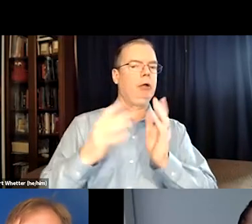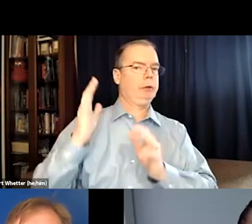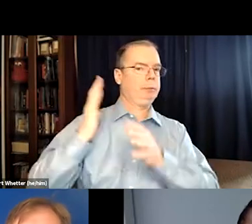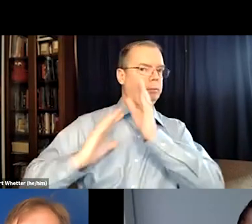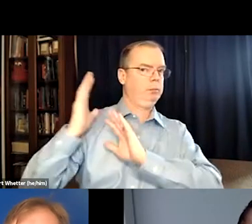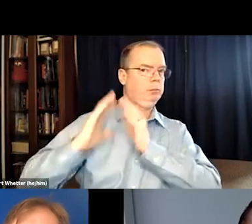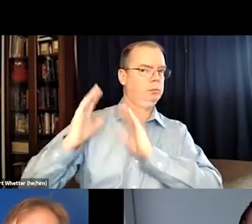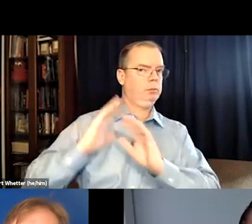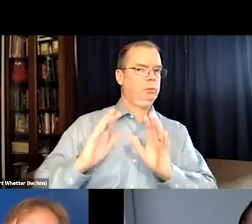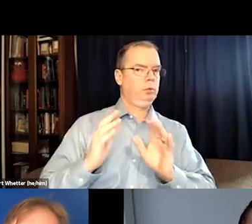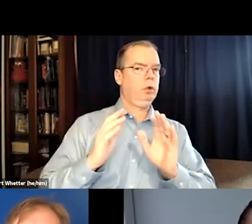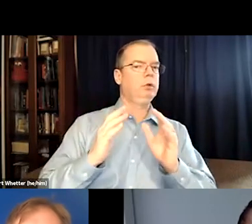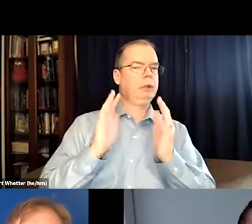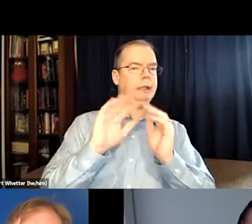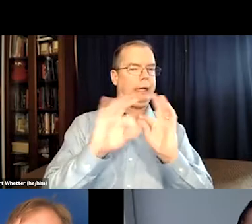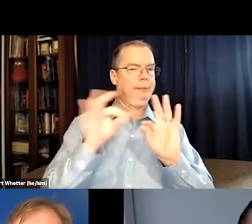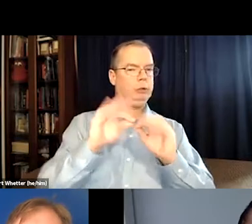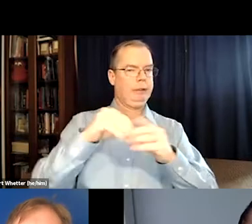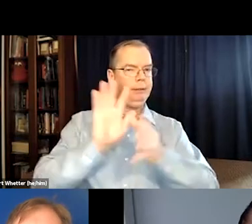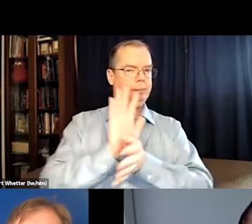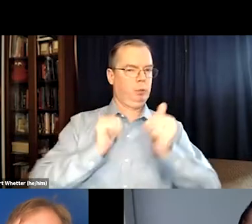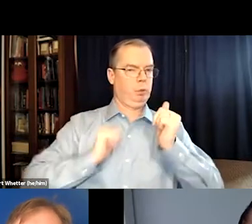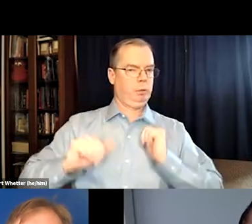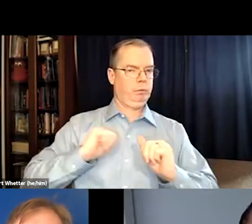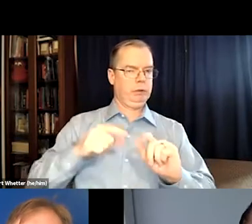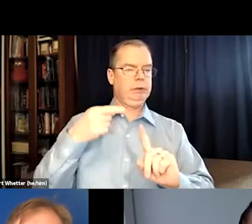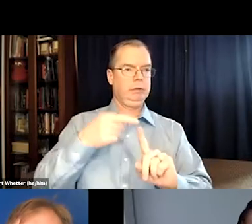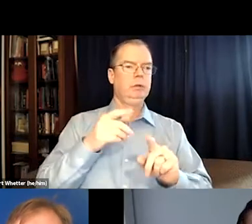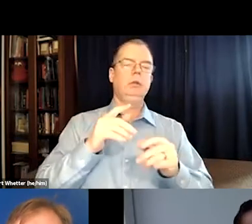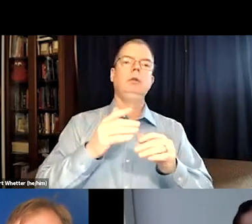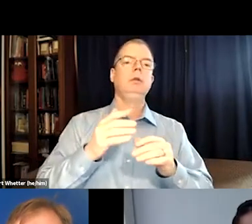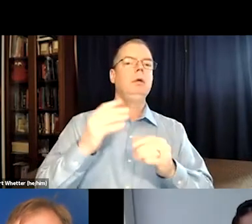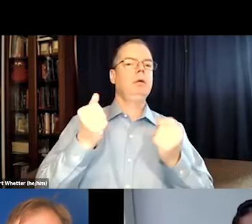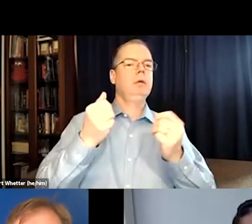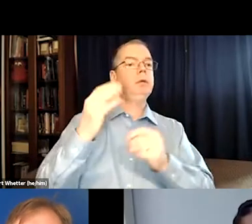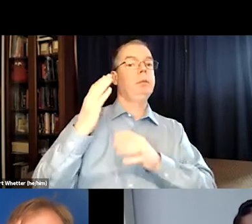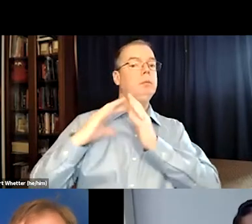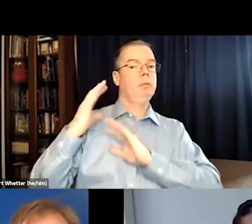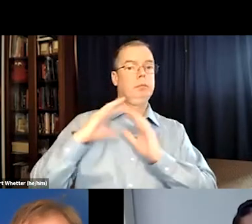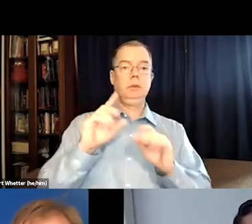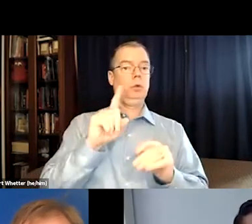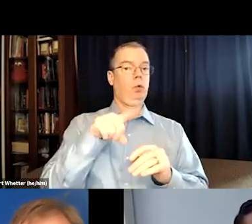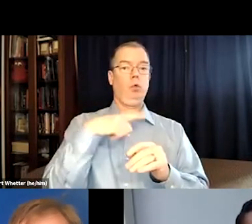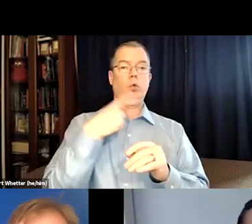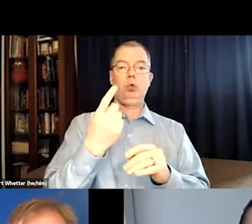they can help to- It's helpful to understand the technology back then. What we had in movie theaters,